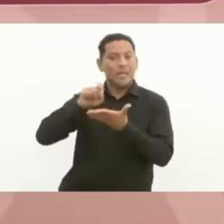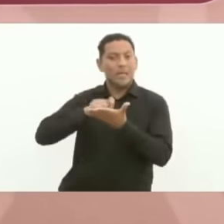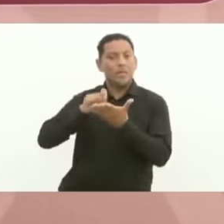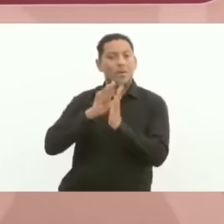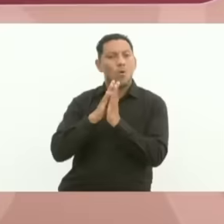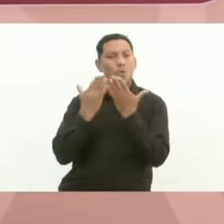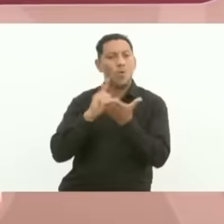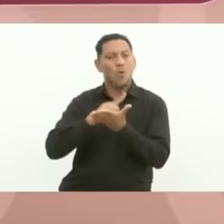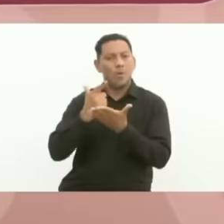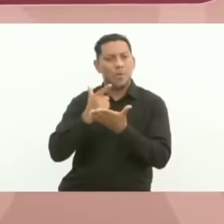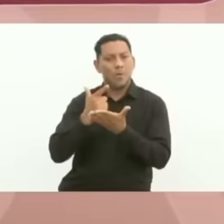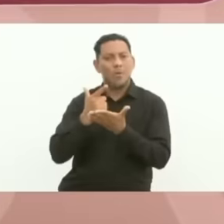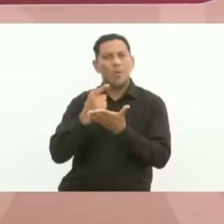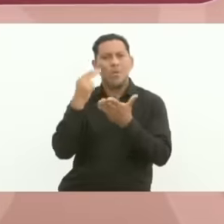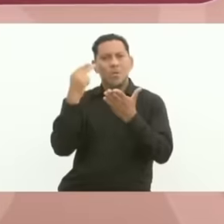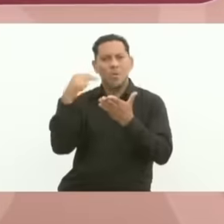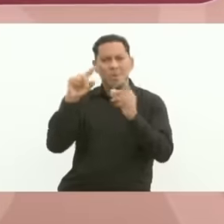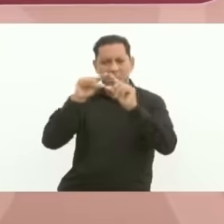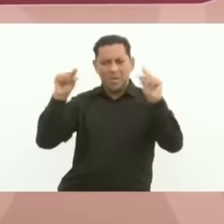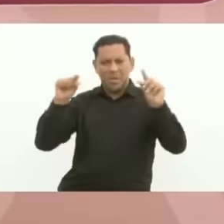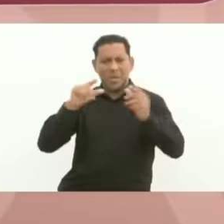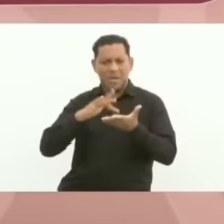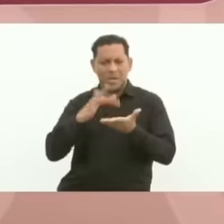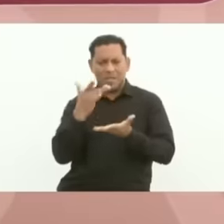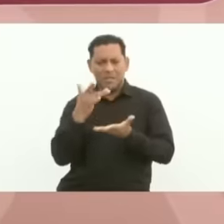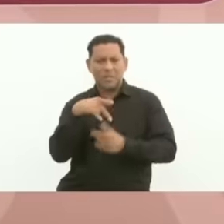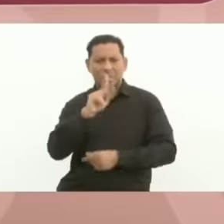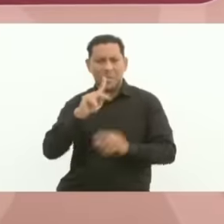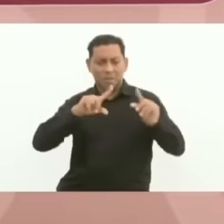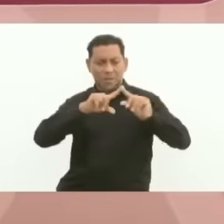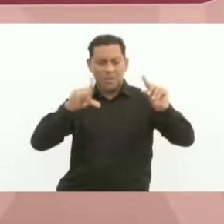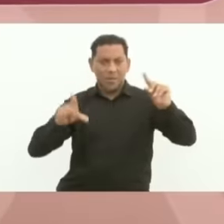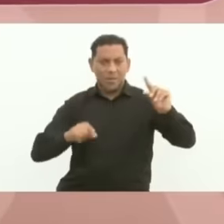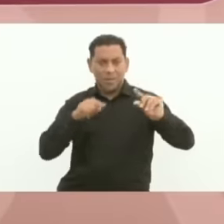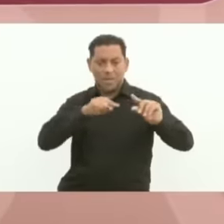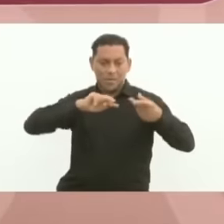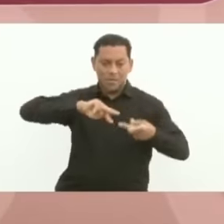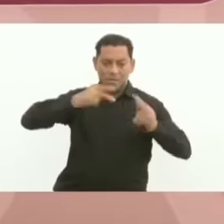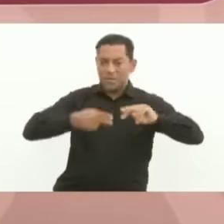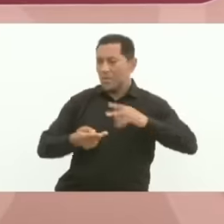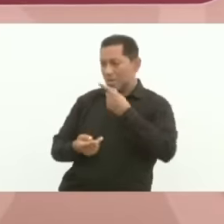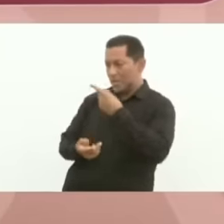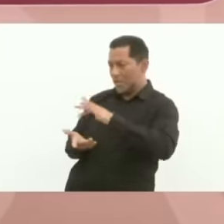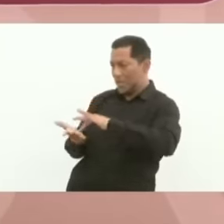Thank You, but in reality the people of Mexico thank you. Thanks to the Great President